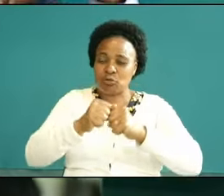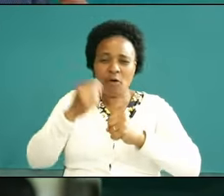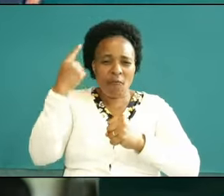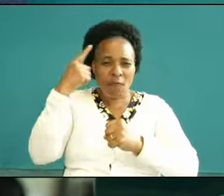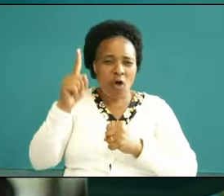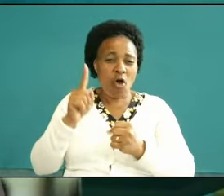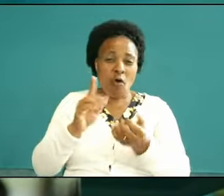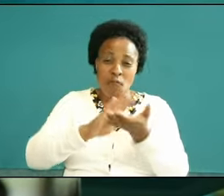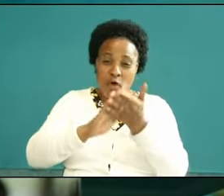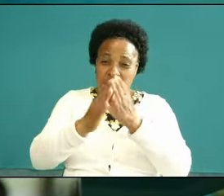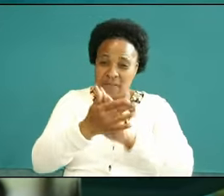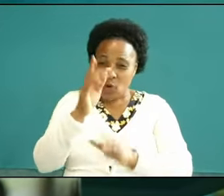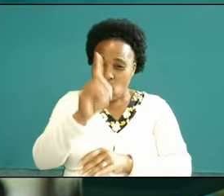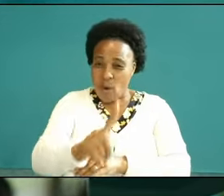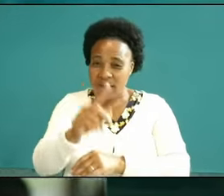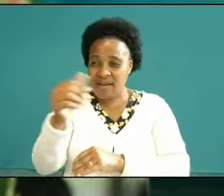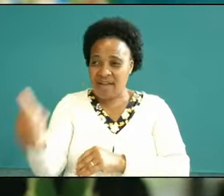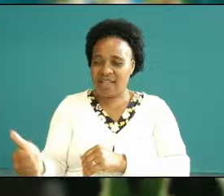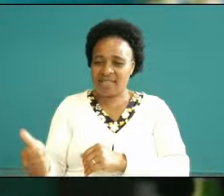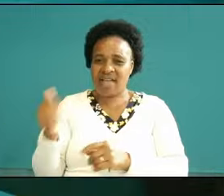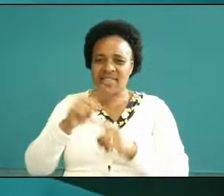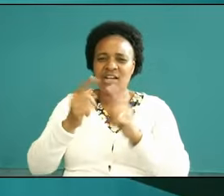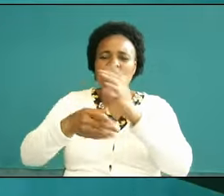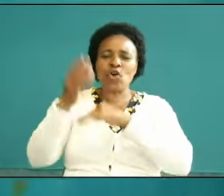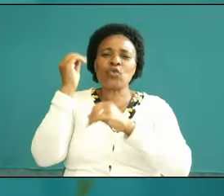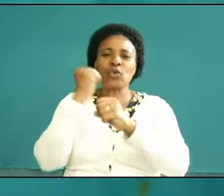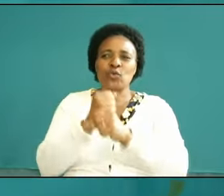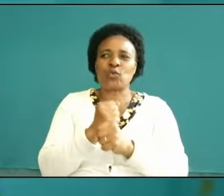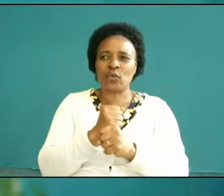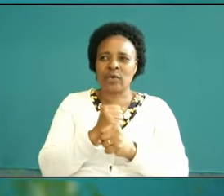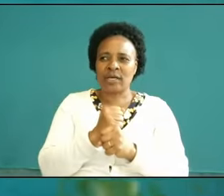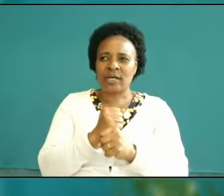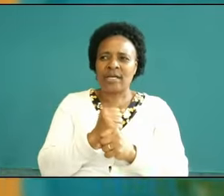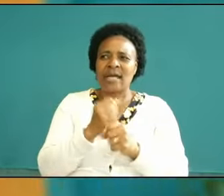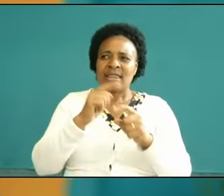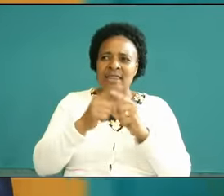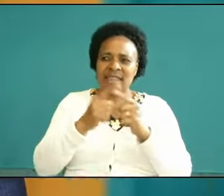them my Father for they do not know what they do somebody understand the Visions comes from